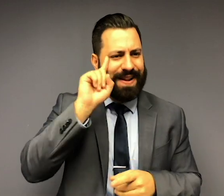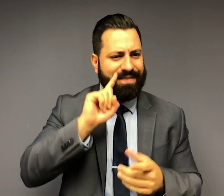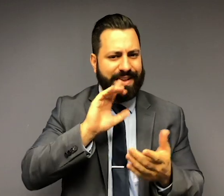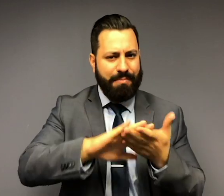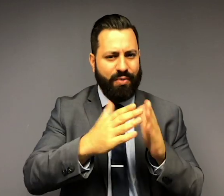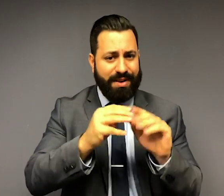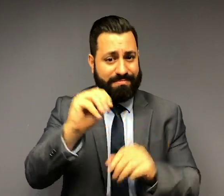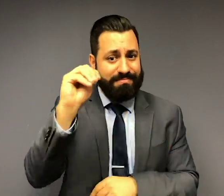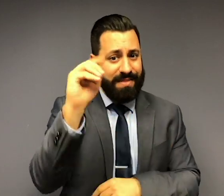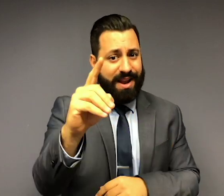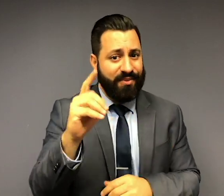for the Deaf community in Maryland.